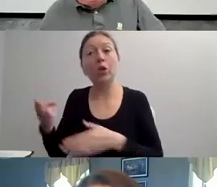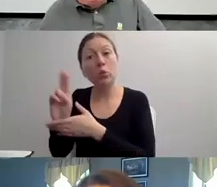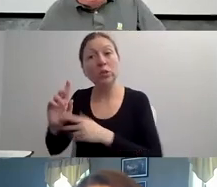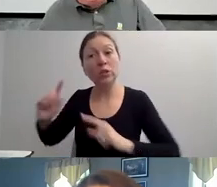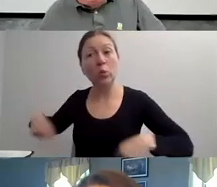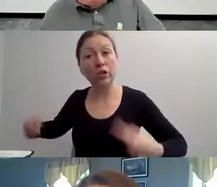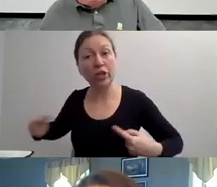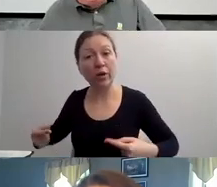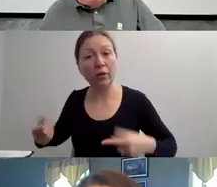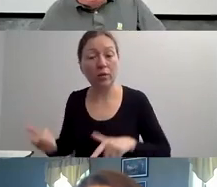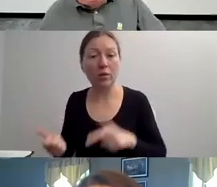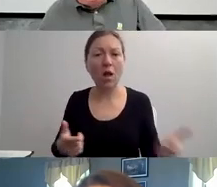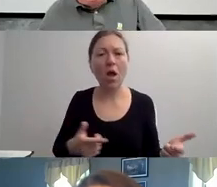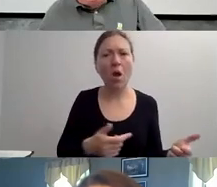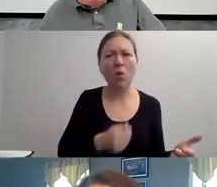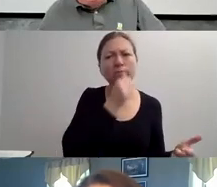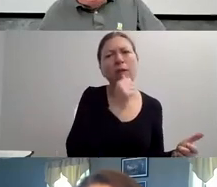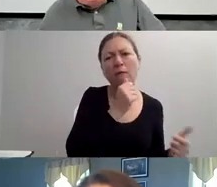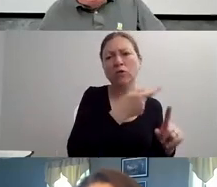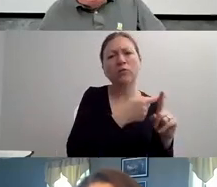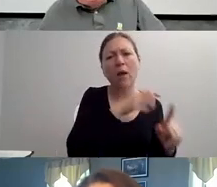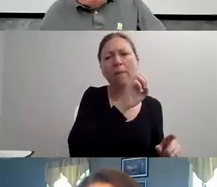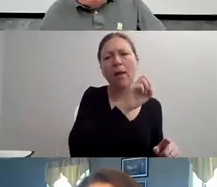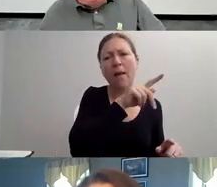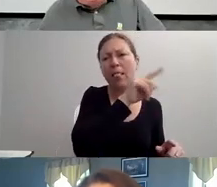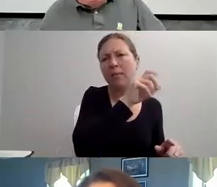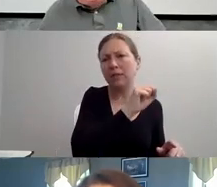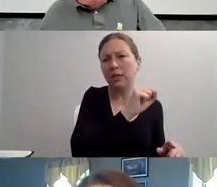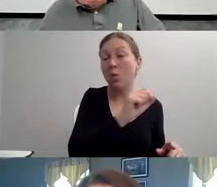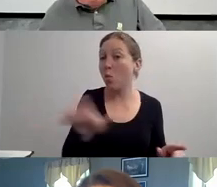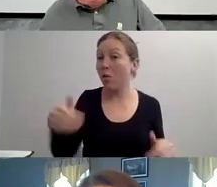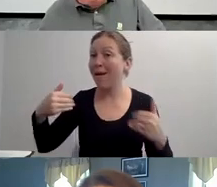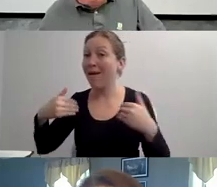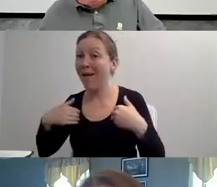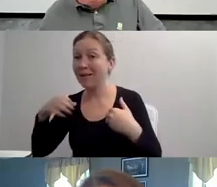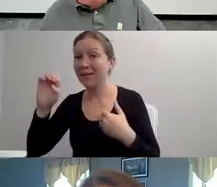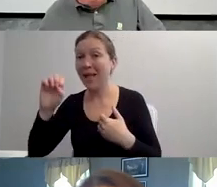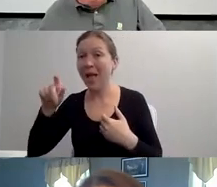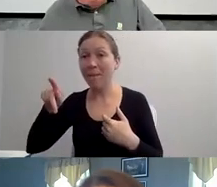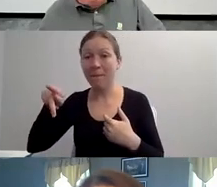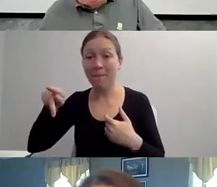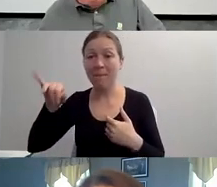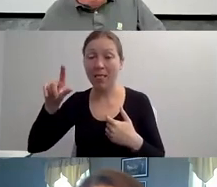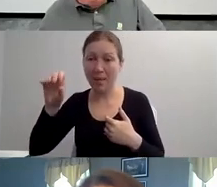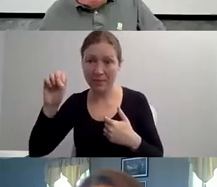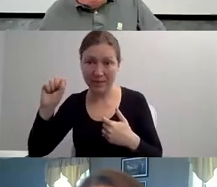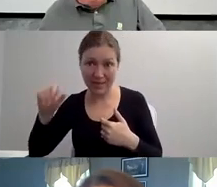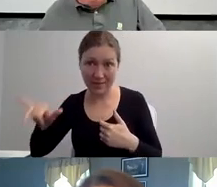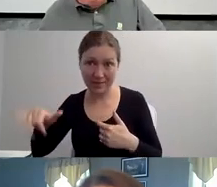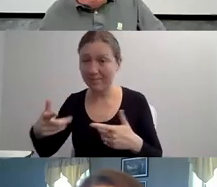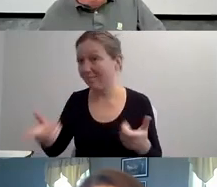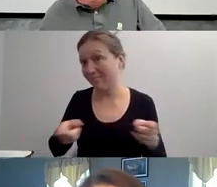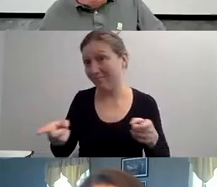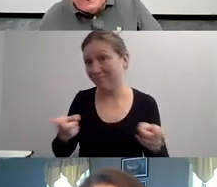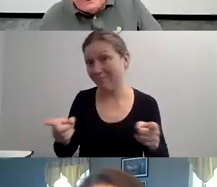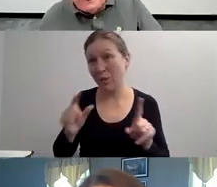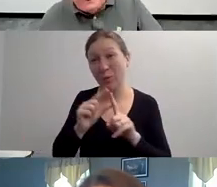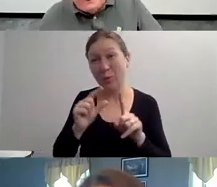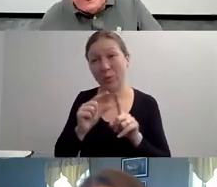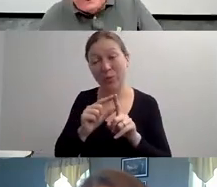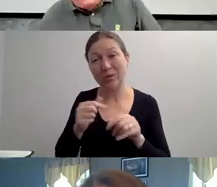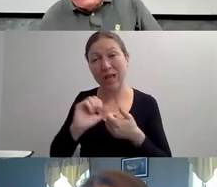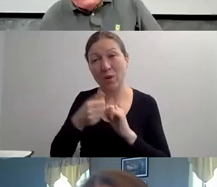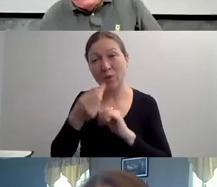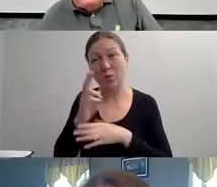AND DISABILITY WAS STILL NOT A SIGN OF EVIL, BUT IT WAS A SIGN OF A MORAL FEELING OF OVER